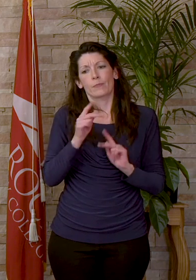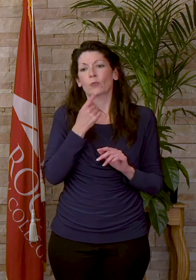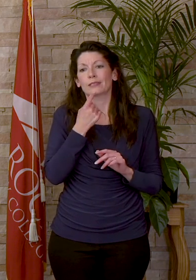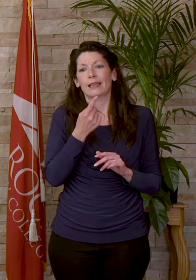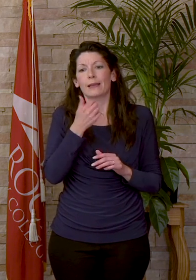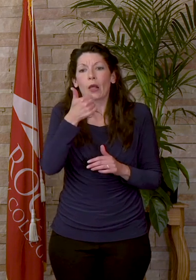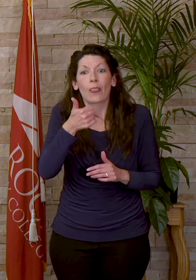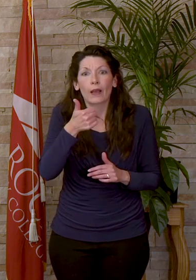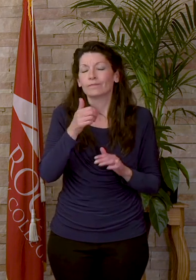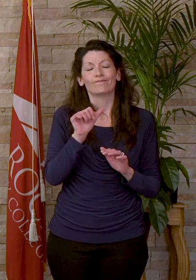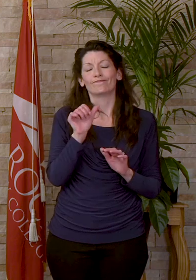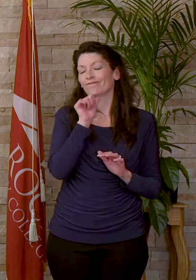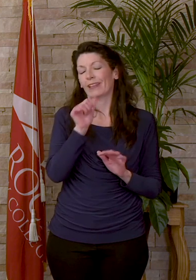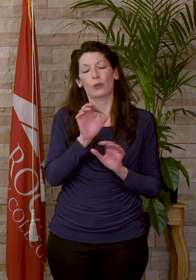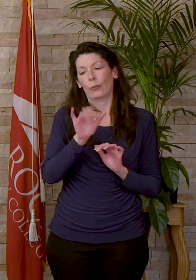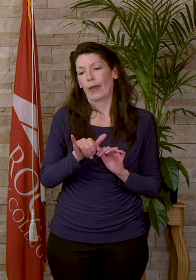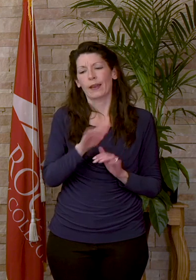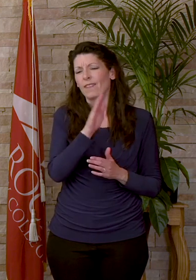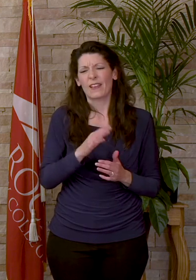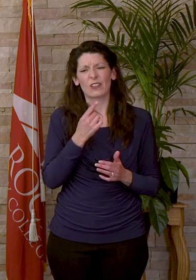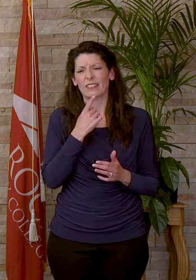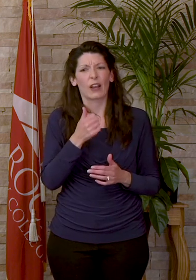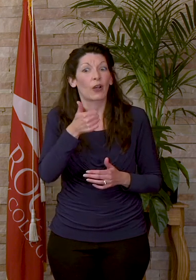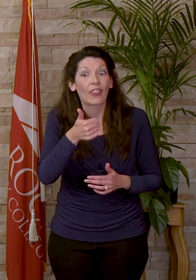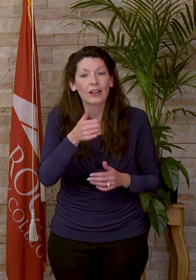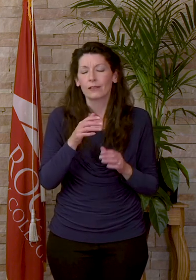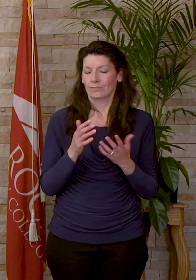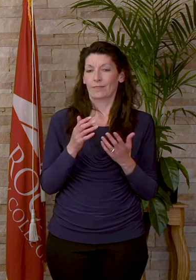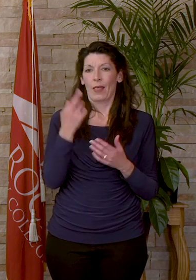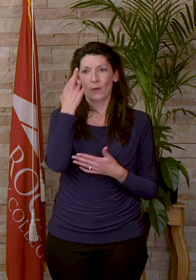do that. In fact, I've never wished a graduate good luck. The reason is luck is defined as